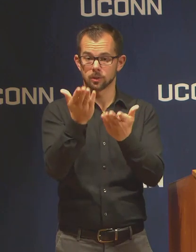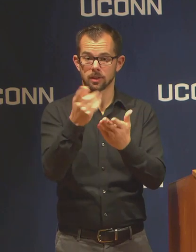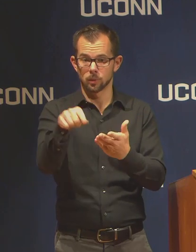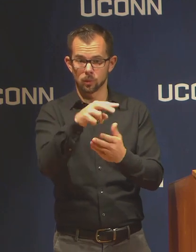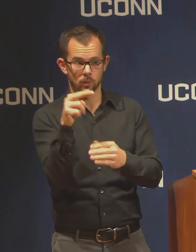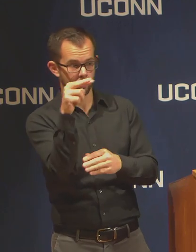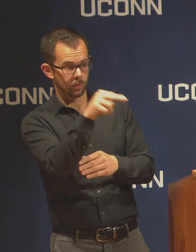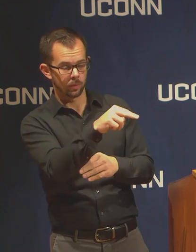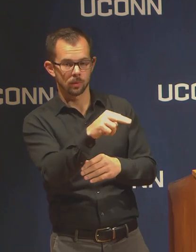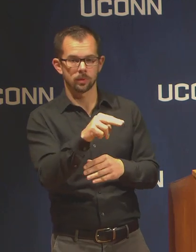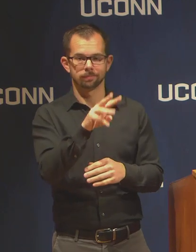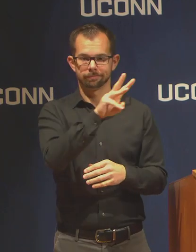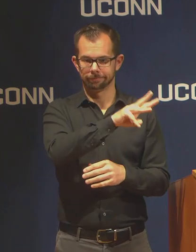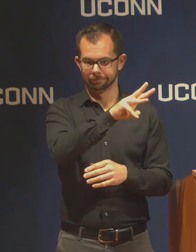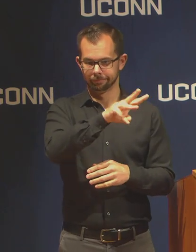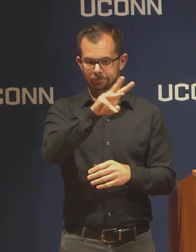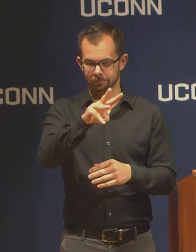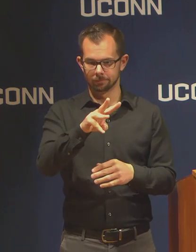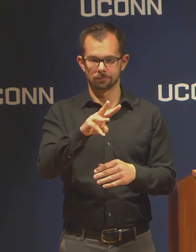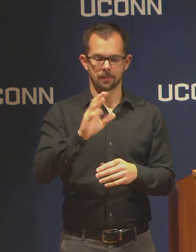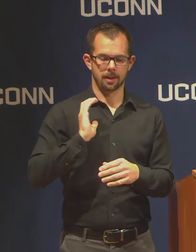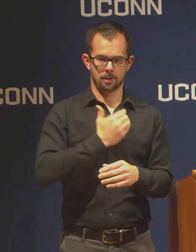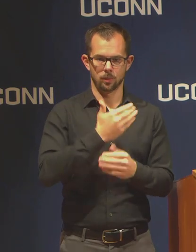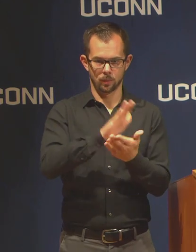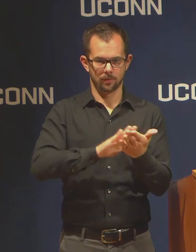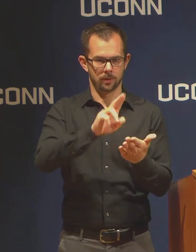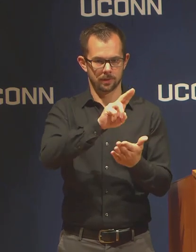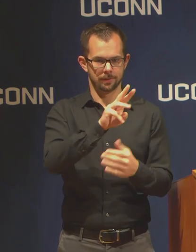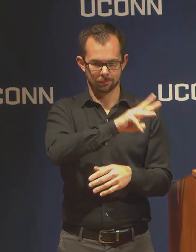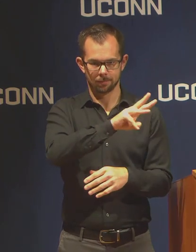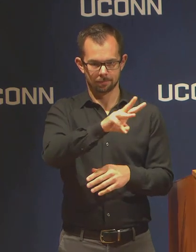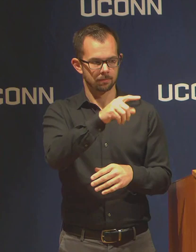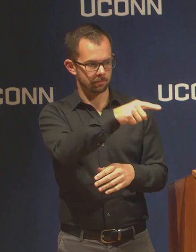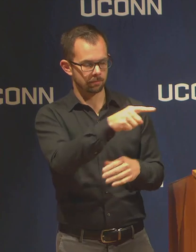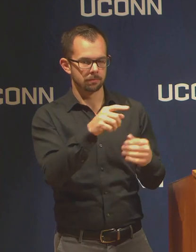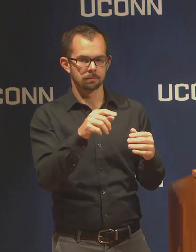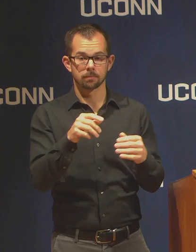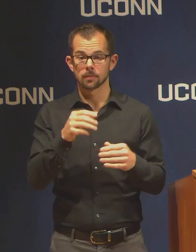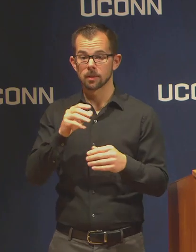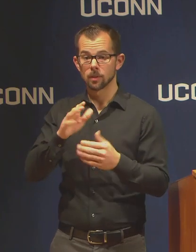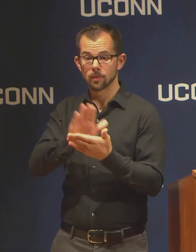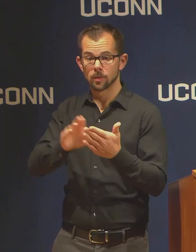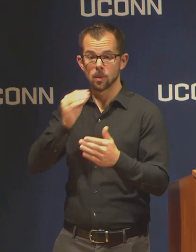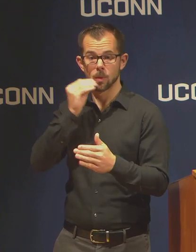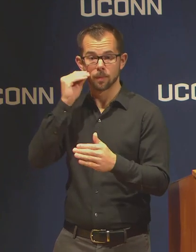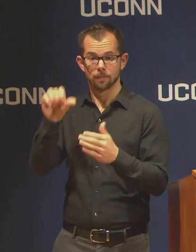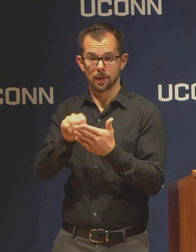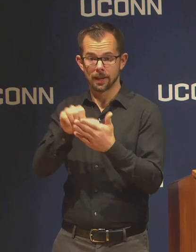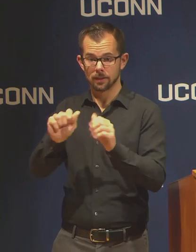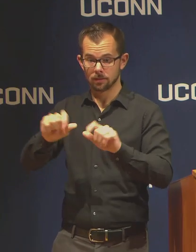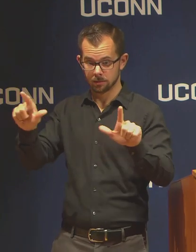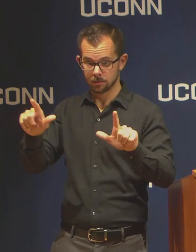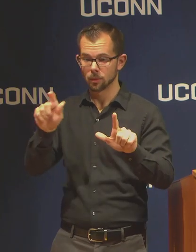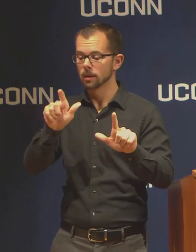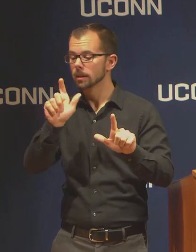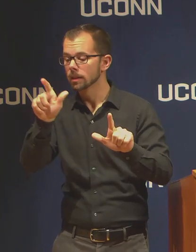the university COVID website. In addition we are sending out